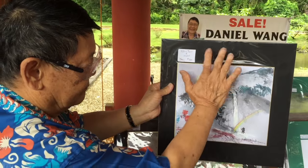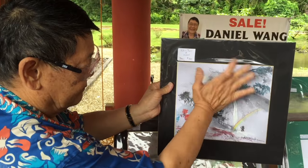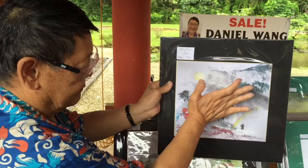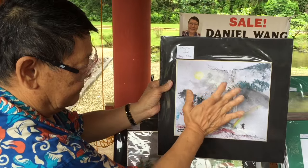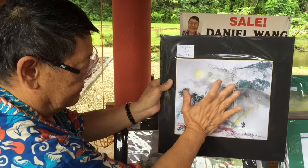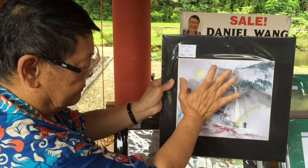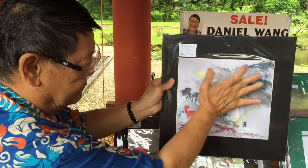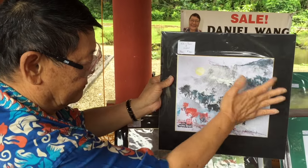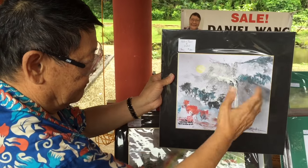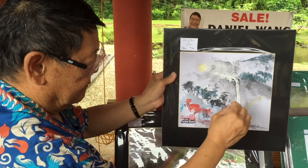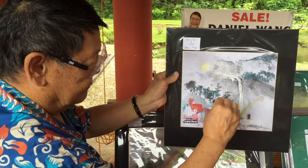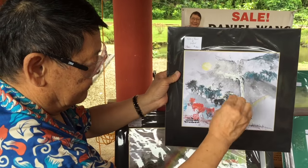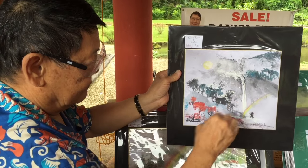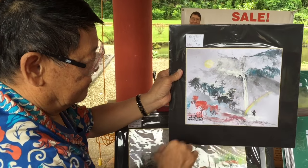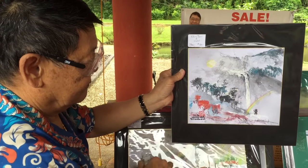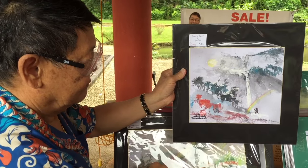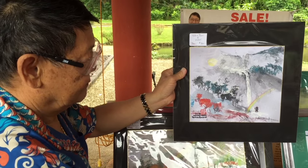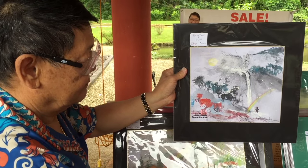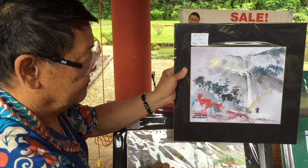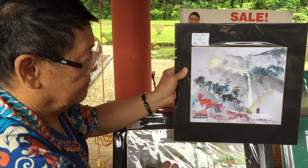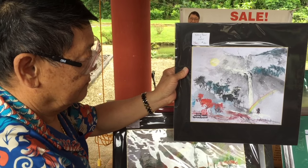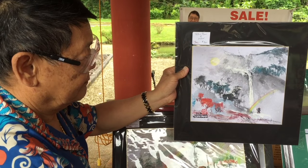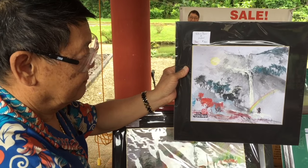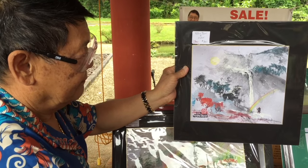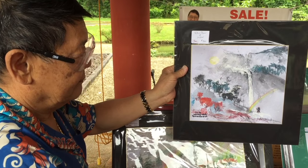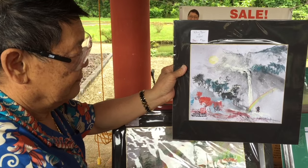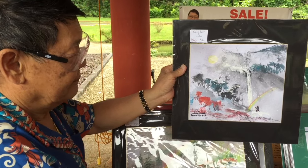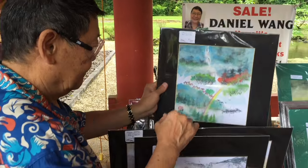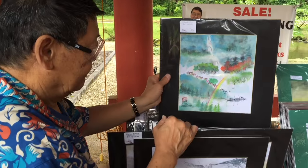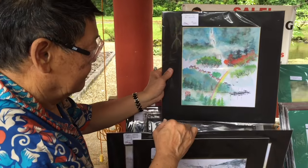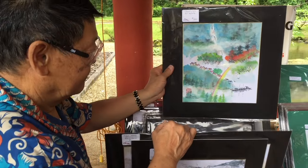I used my palm prints for the foundation of this painting.